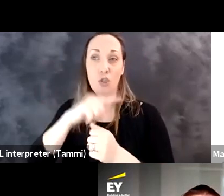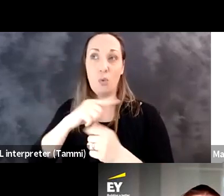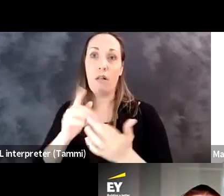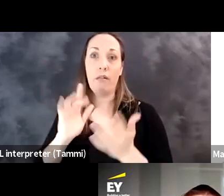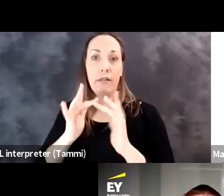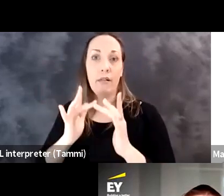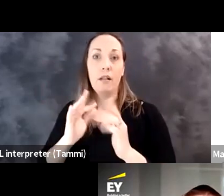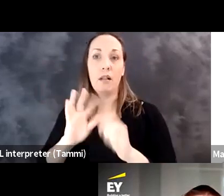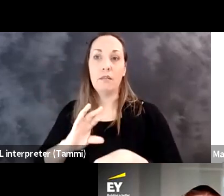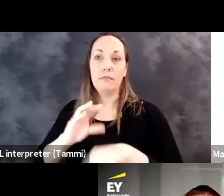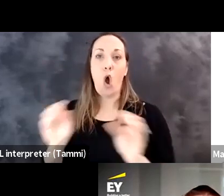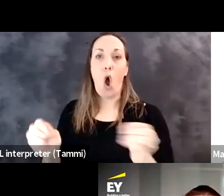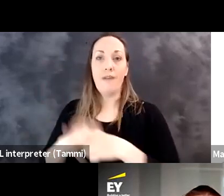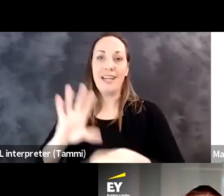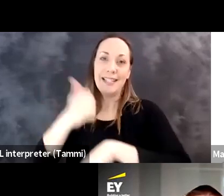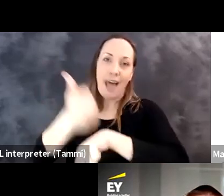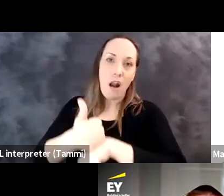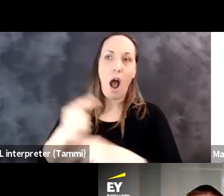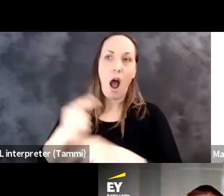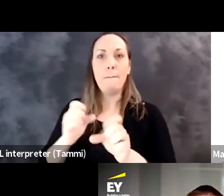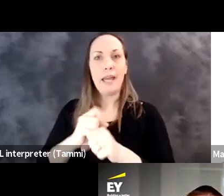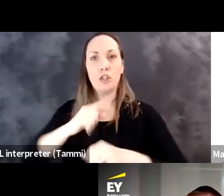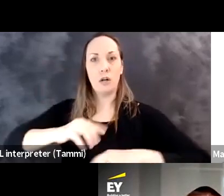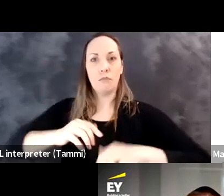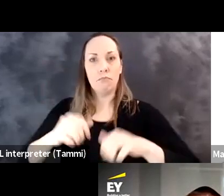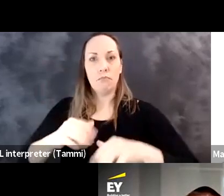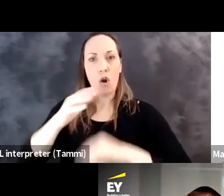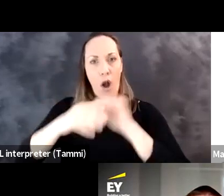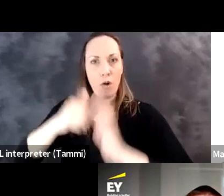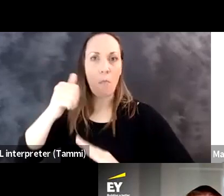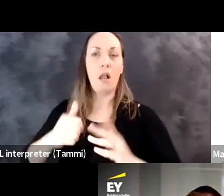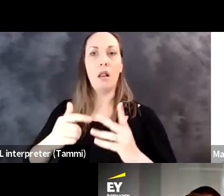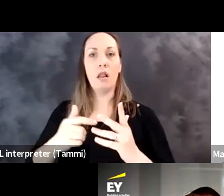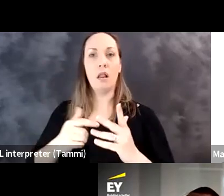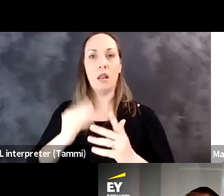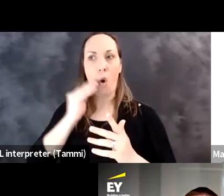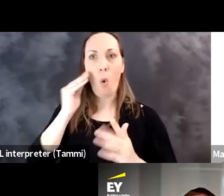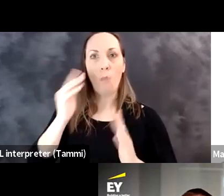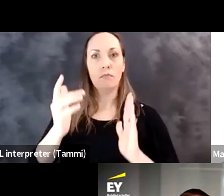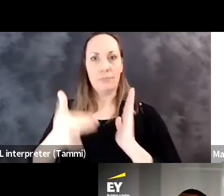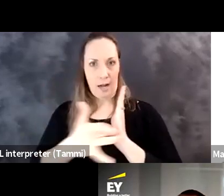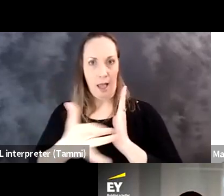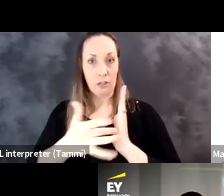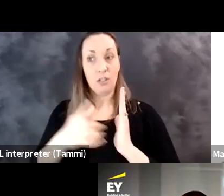Whether it was, you know, with virtual office setups, ergonomic situation,